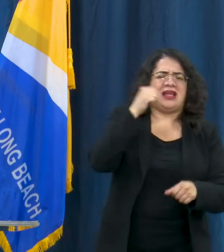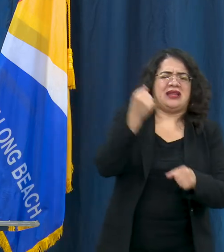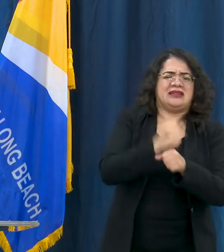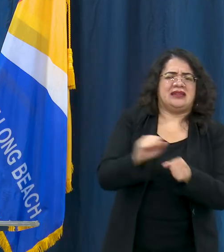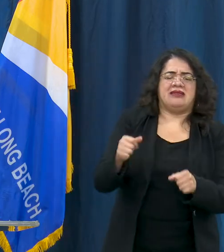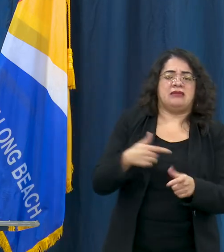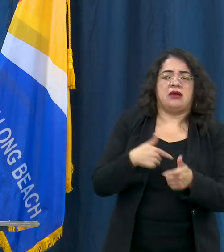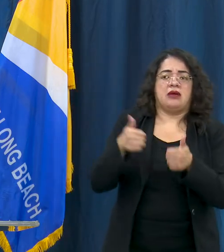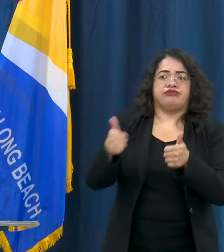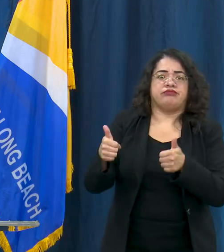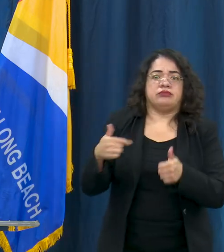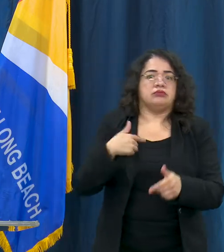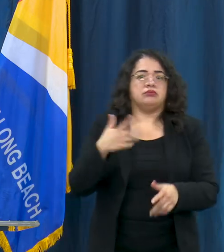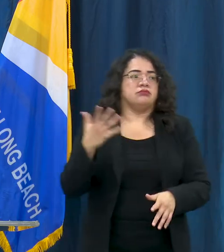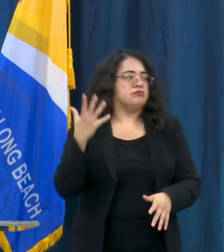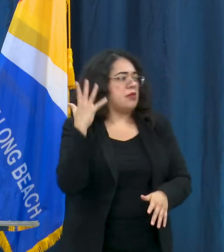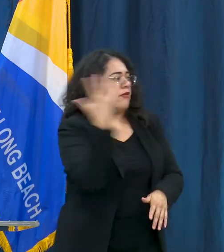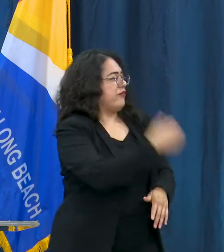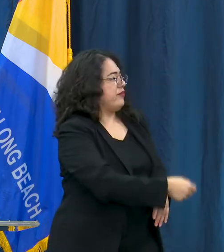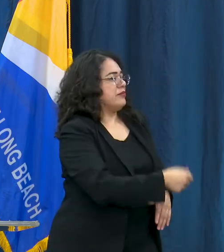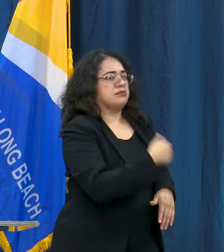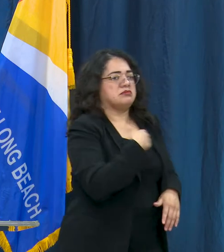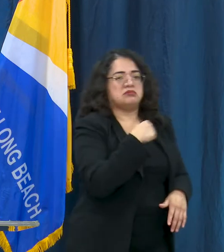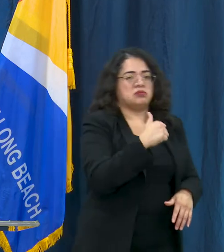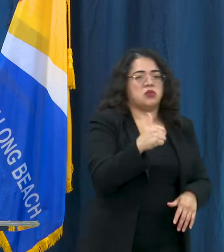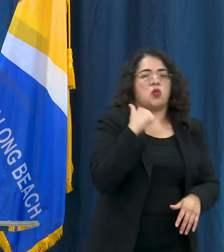they're not coming back and so I think from a